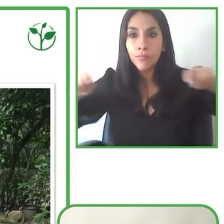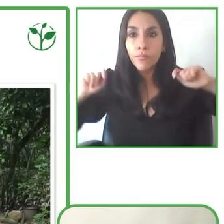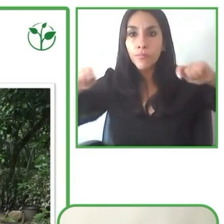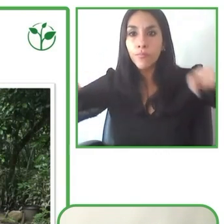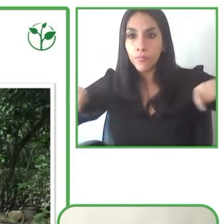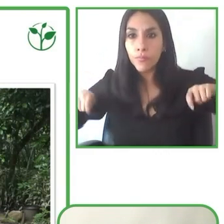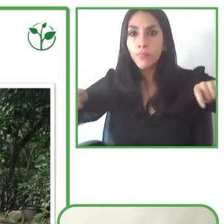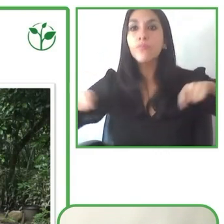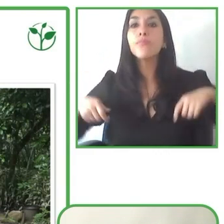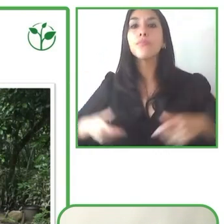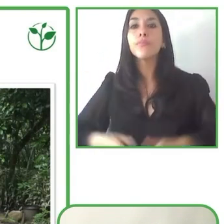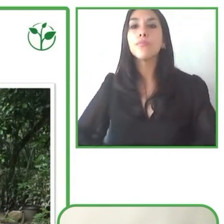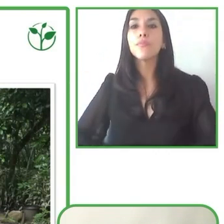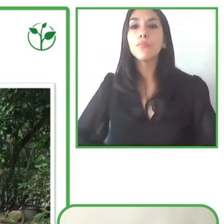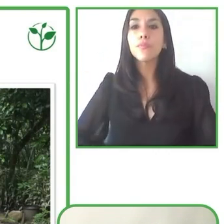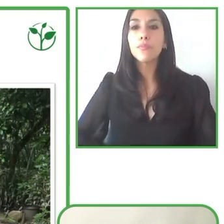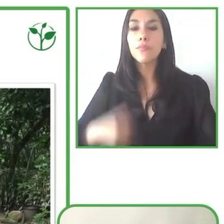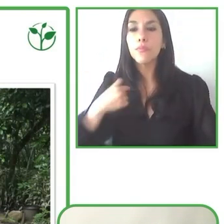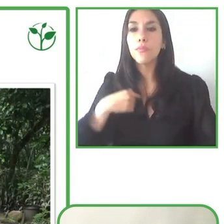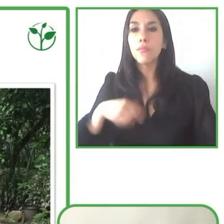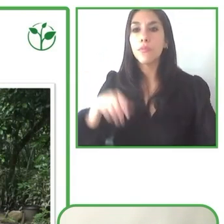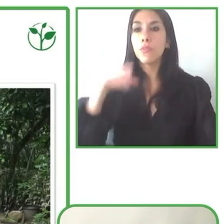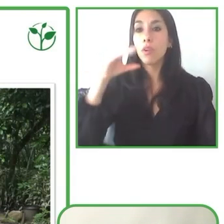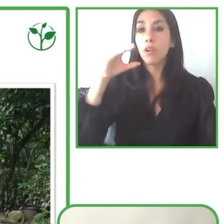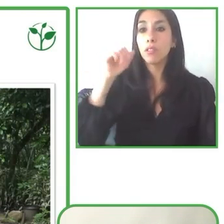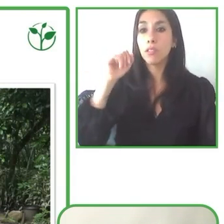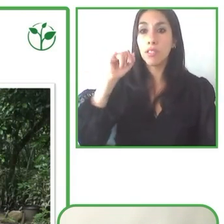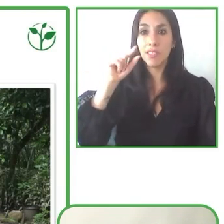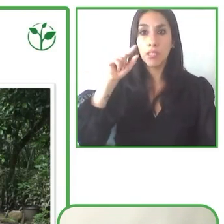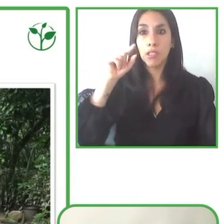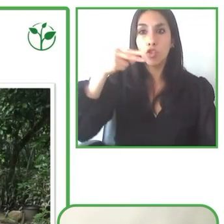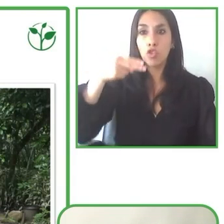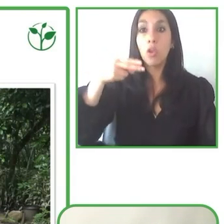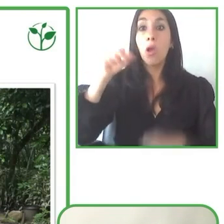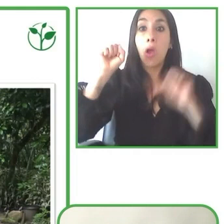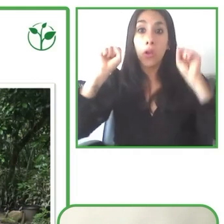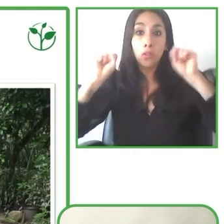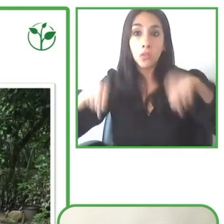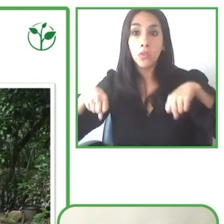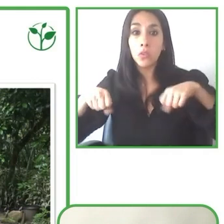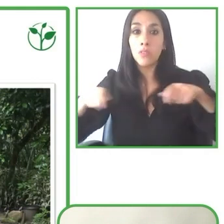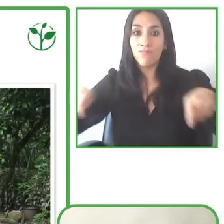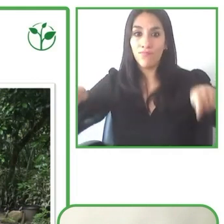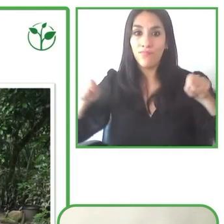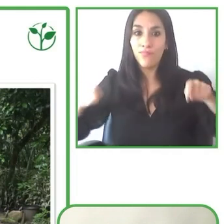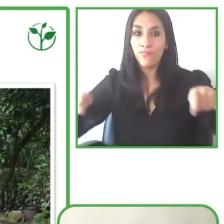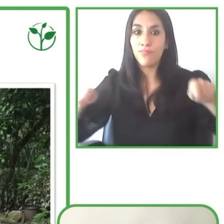As you can see in the image here. We have through these wheelchairs, been able